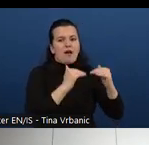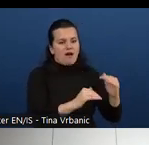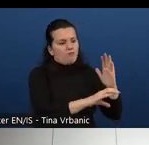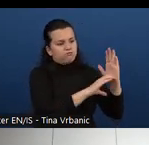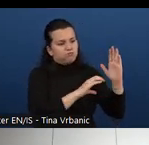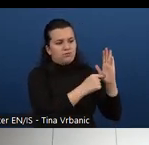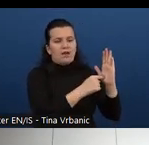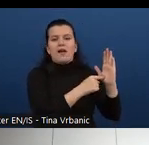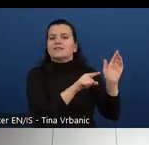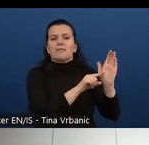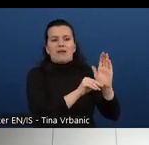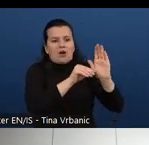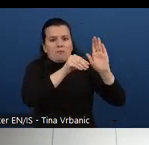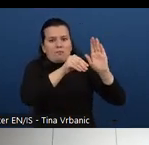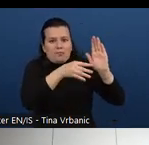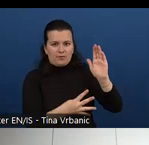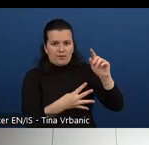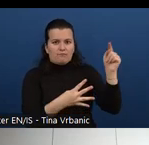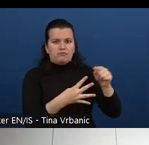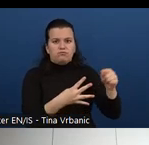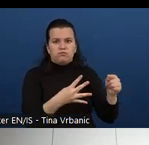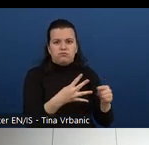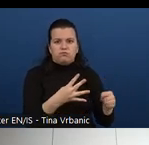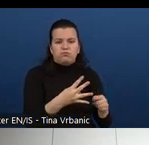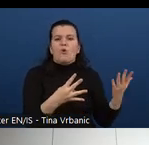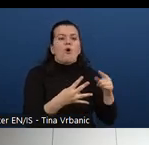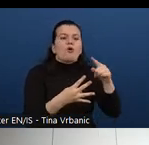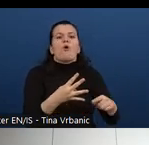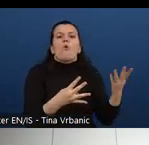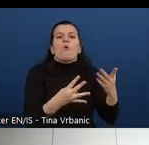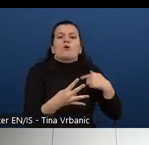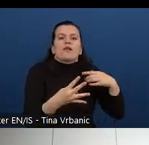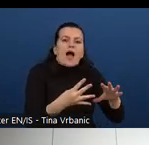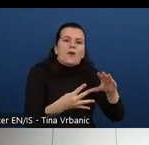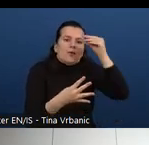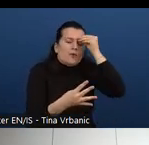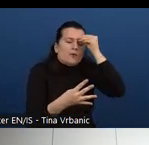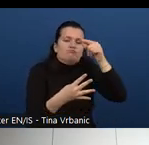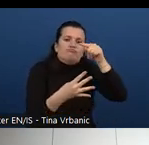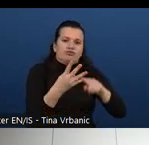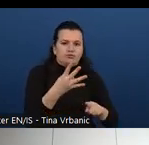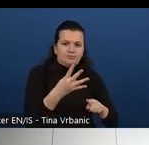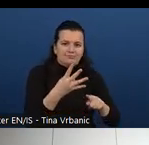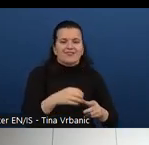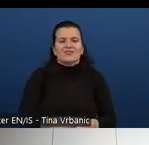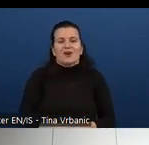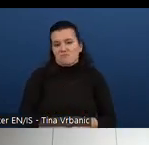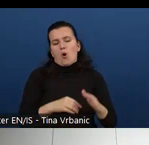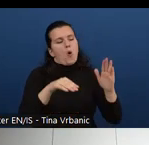These are verbs. Those are the core materials there.